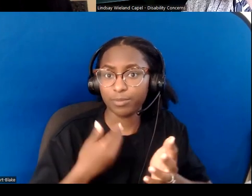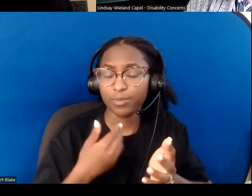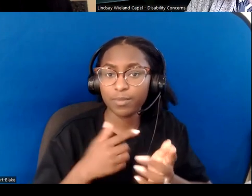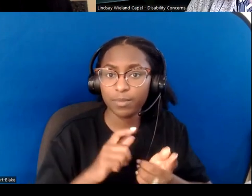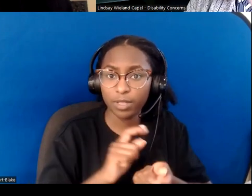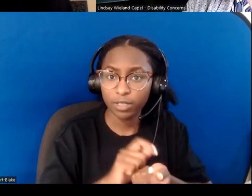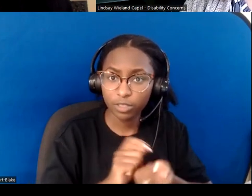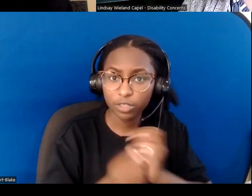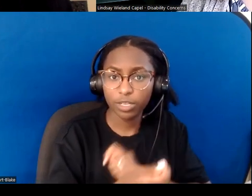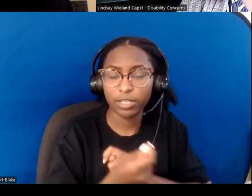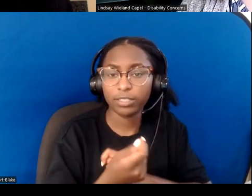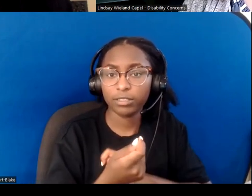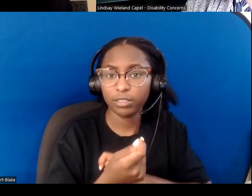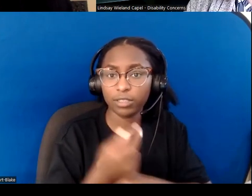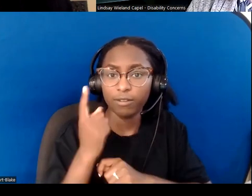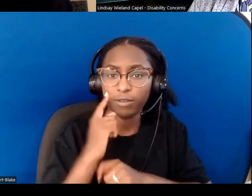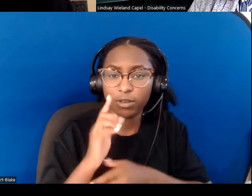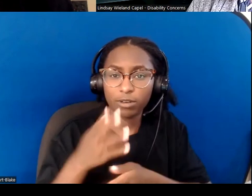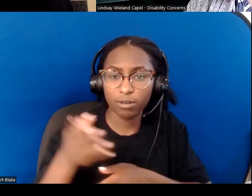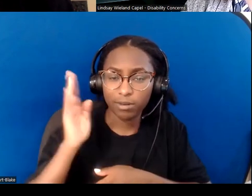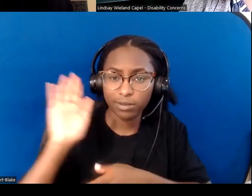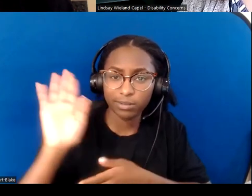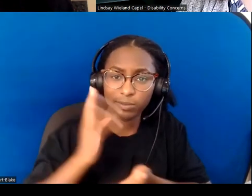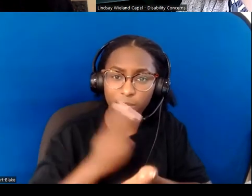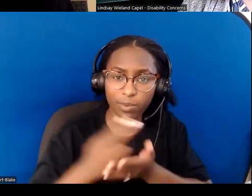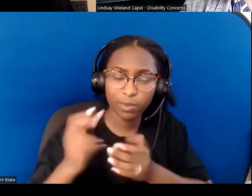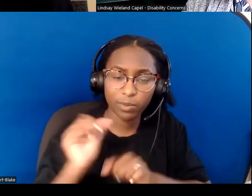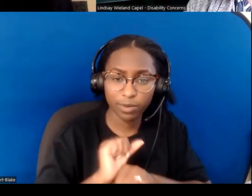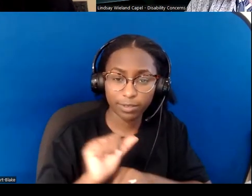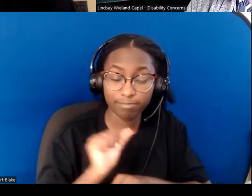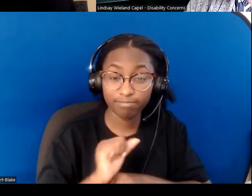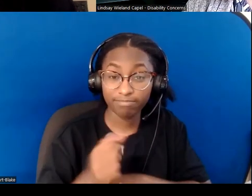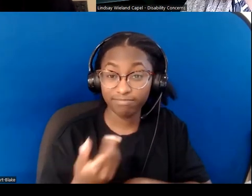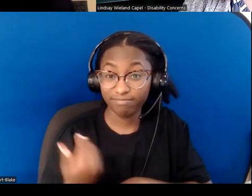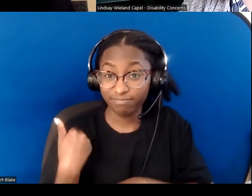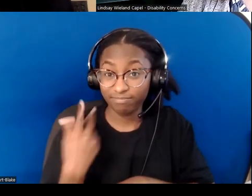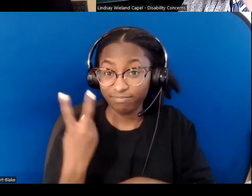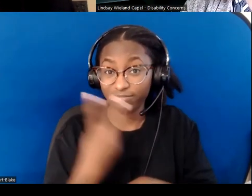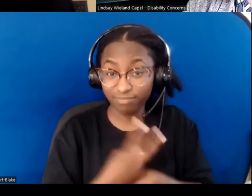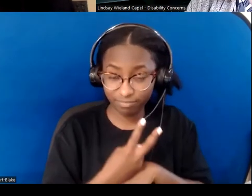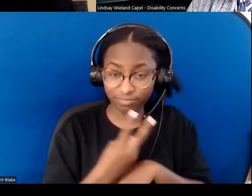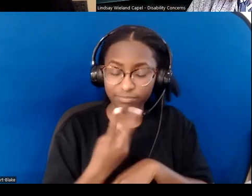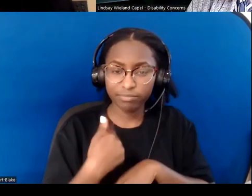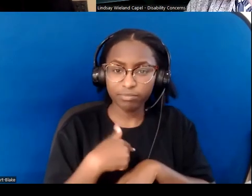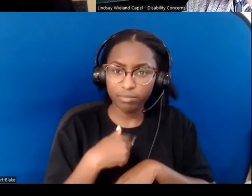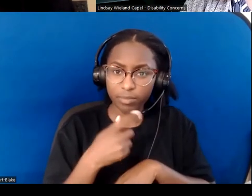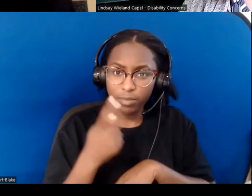We've been witnesses these two days to the kind of vulnerability that this holy calling demands.